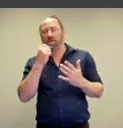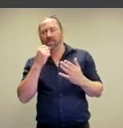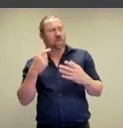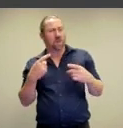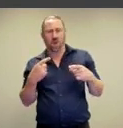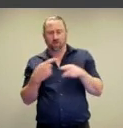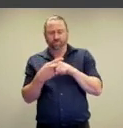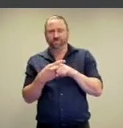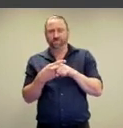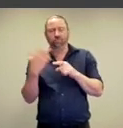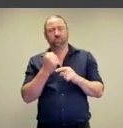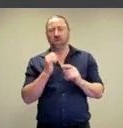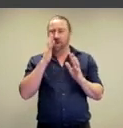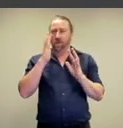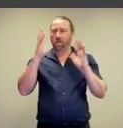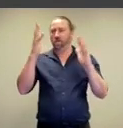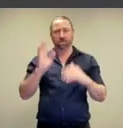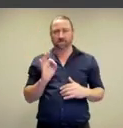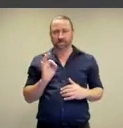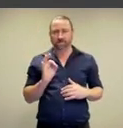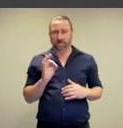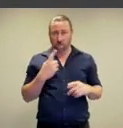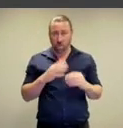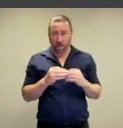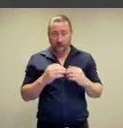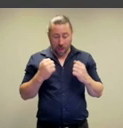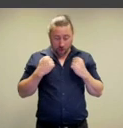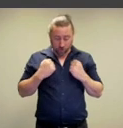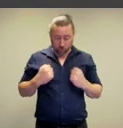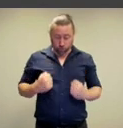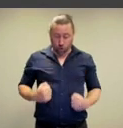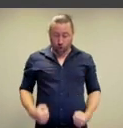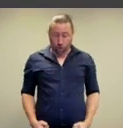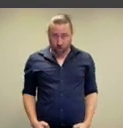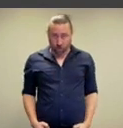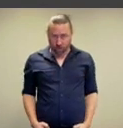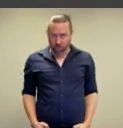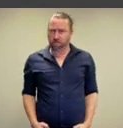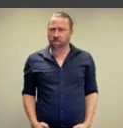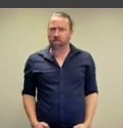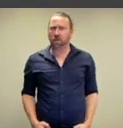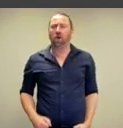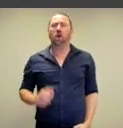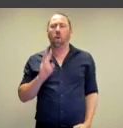you know, wonderful contradiction in this